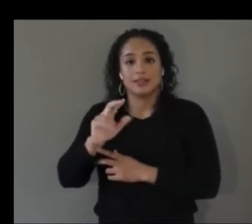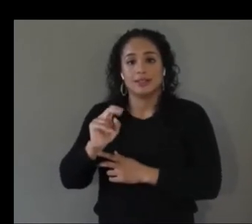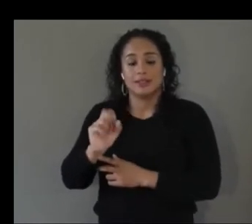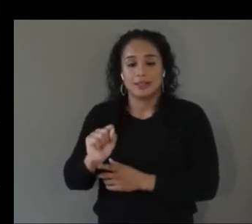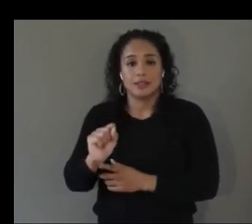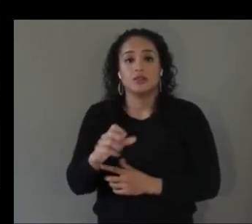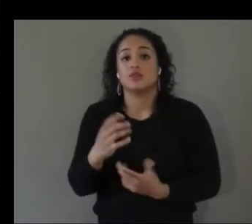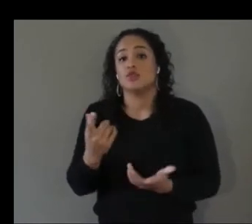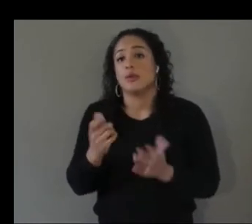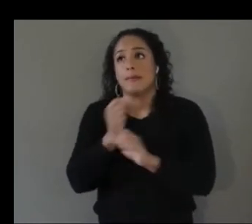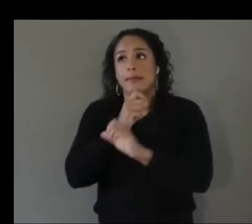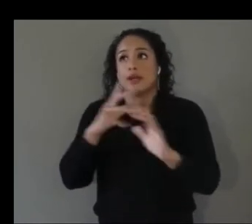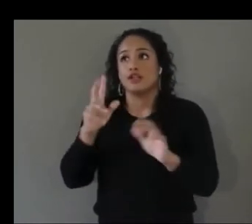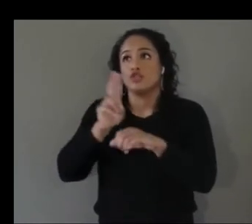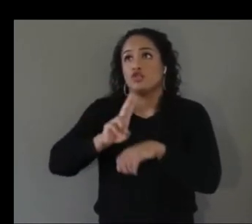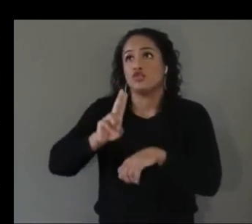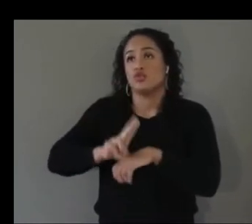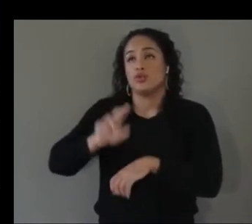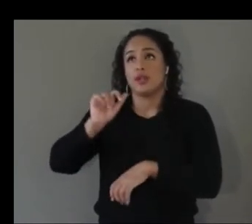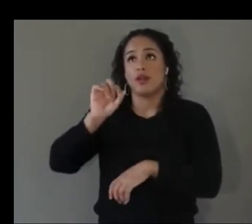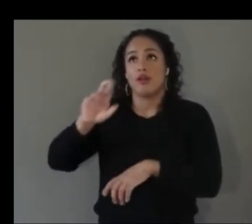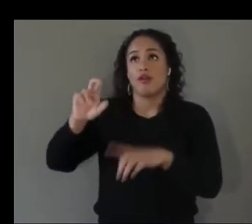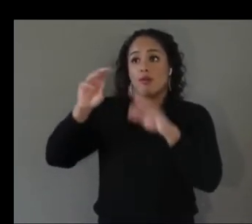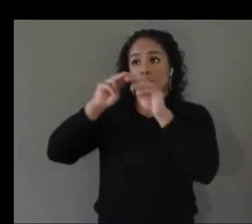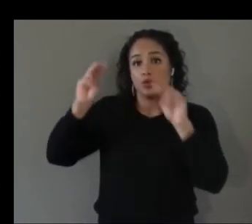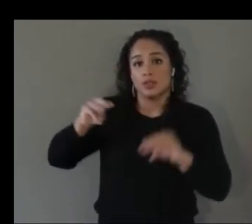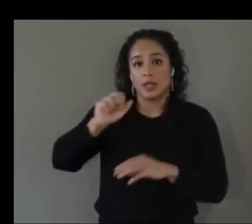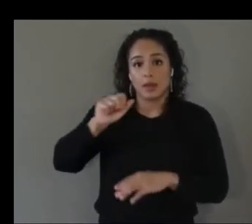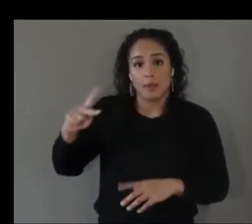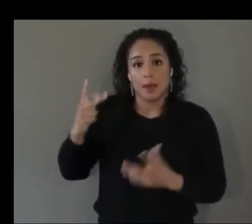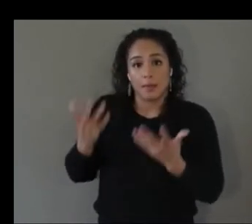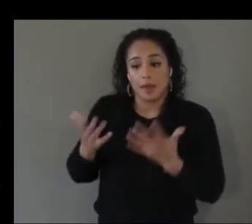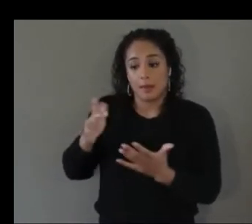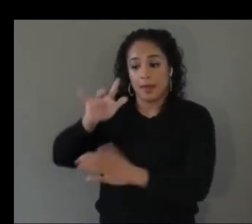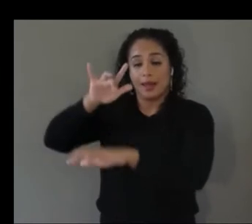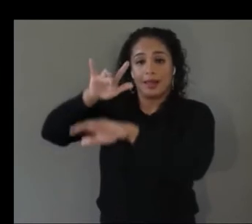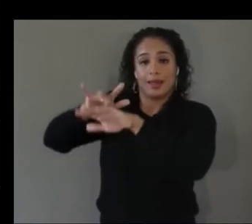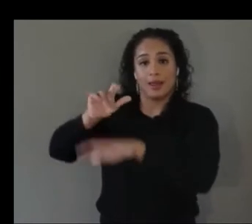might click on an artifact to get more information about its history and where it came from and then